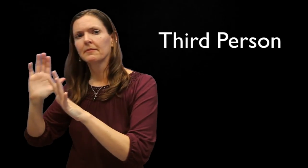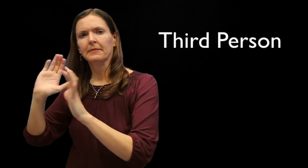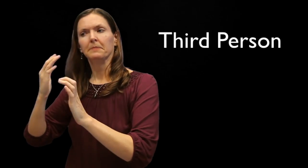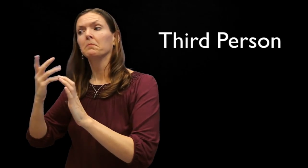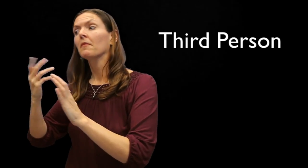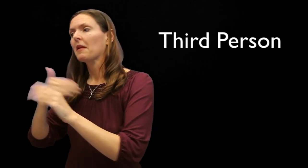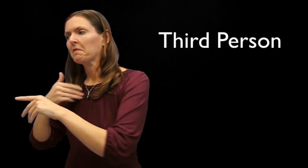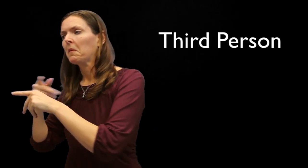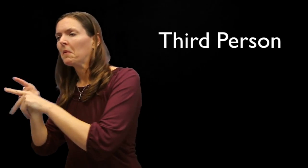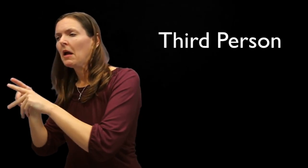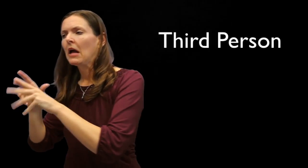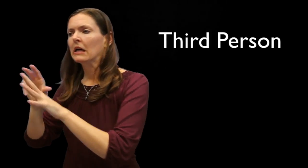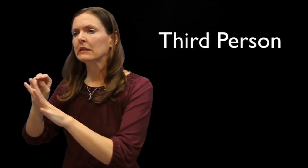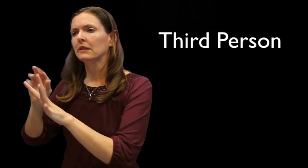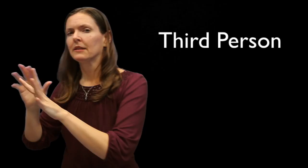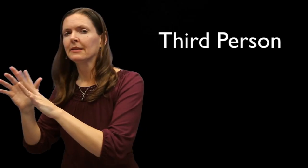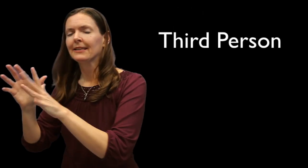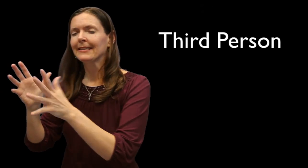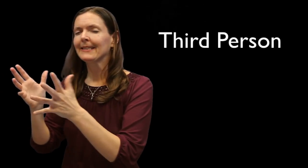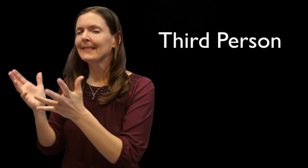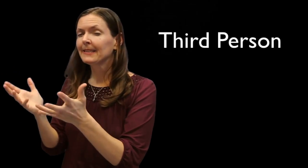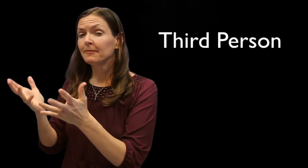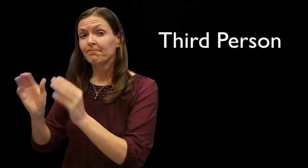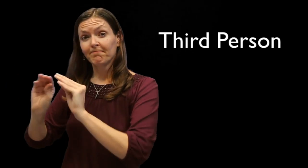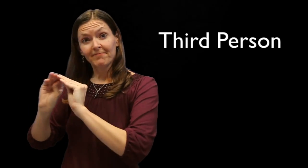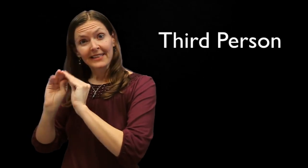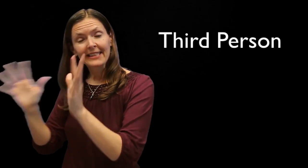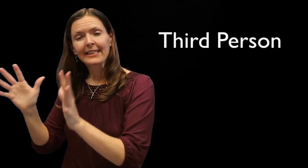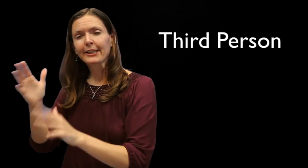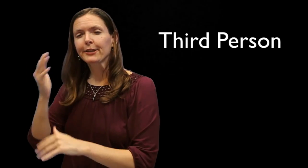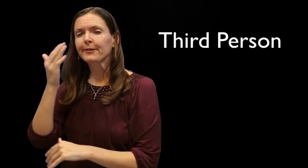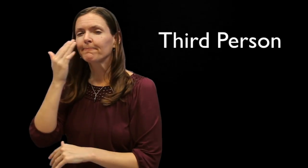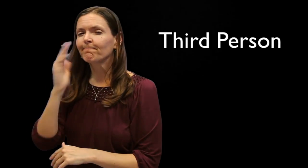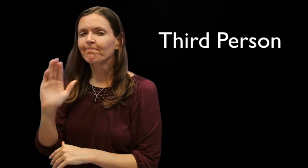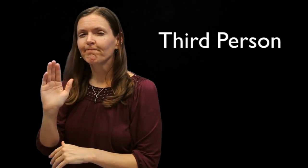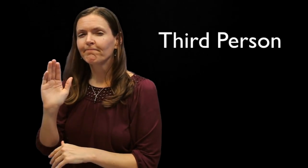has different expectations regarding first person pronouns. The evidence is not absolute yet.